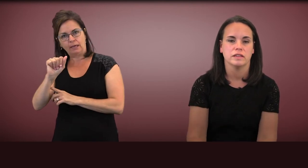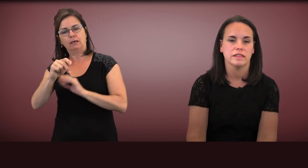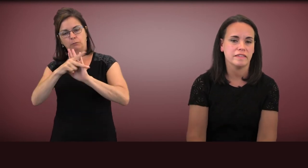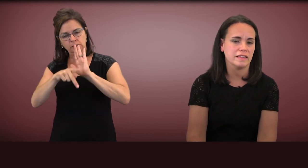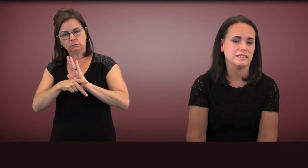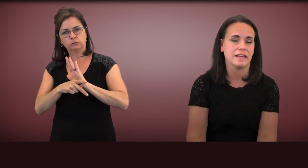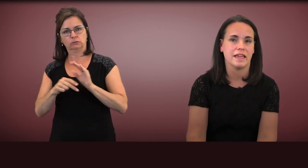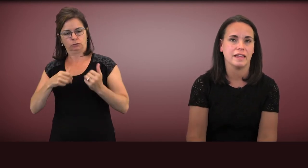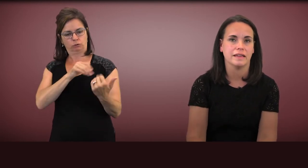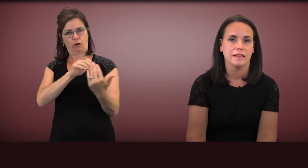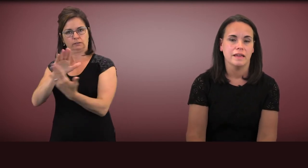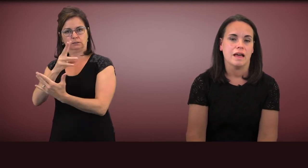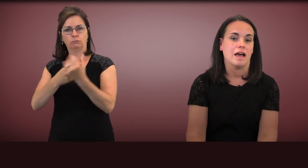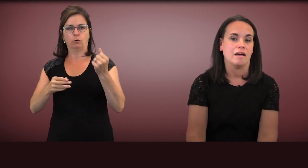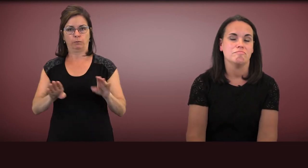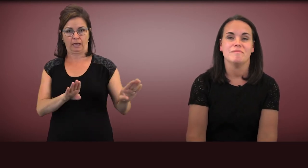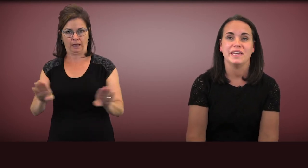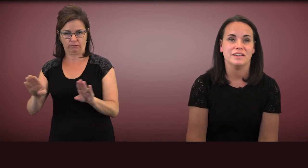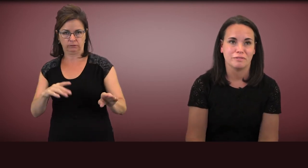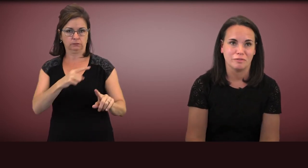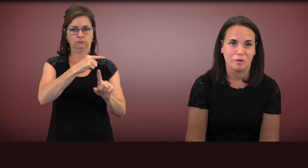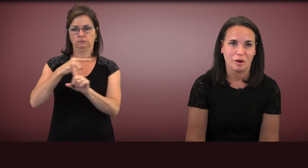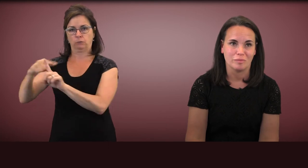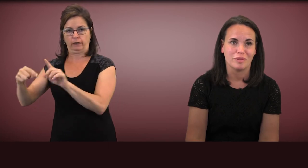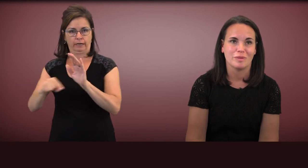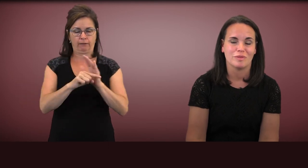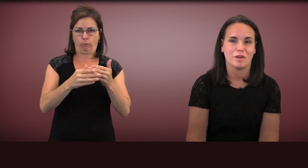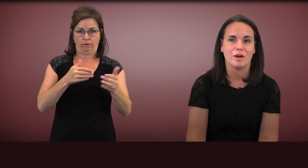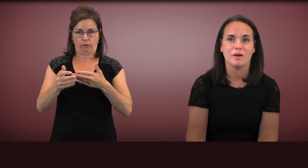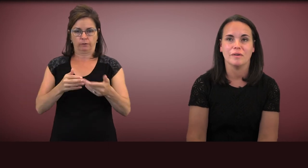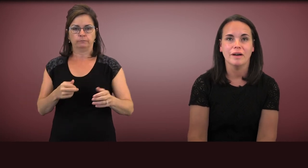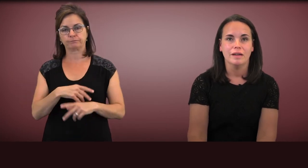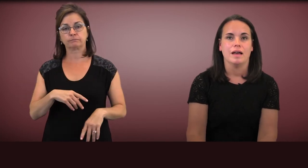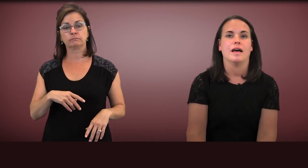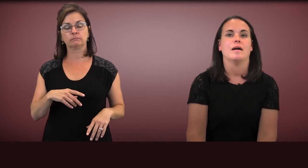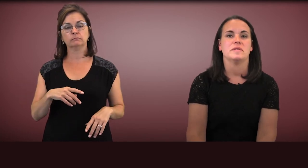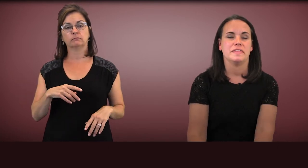This can take many different forms.